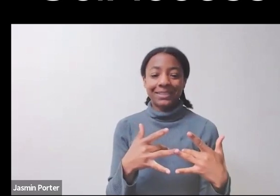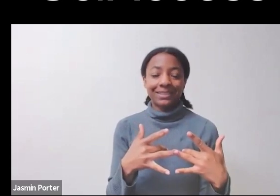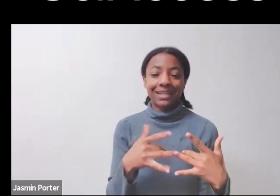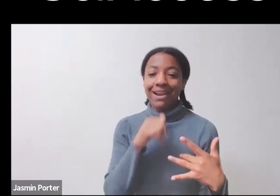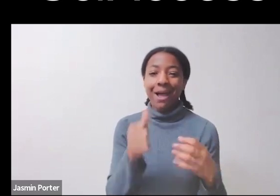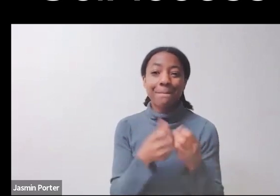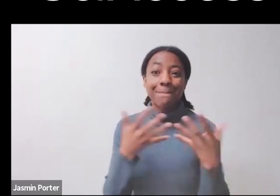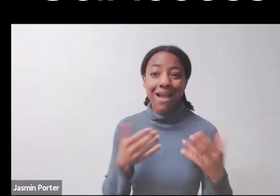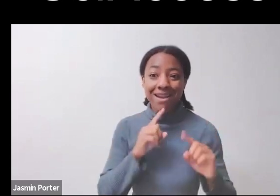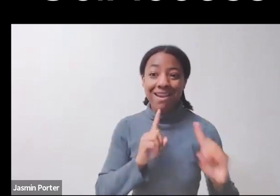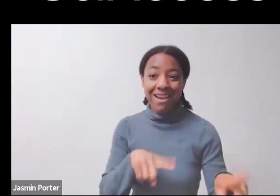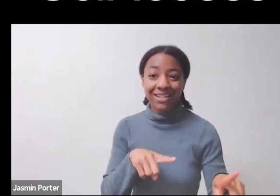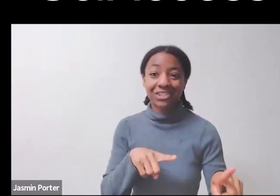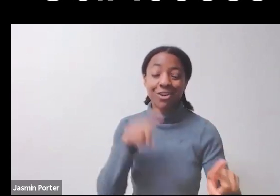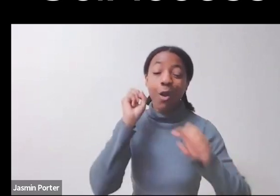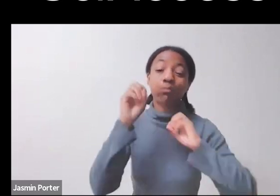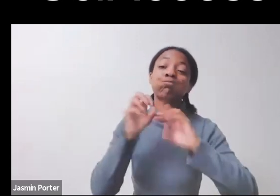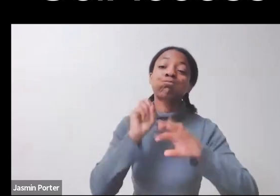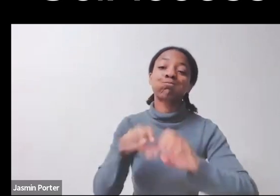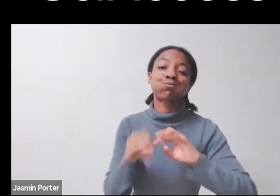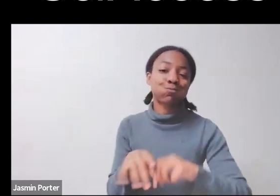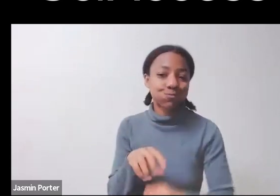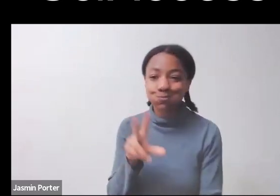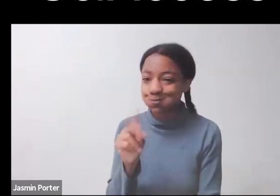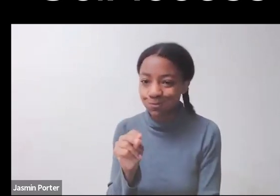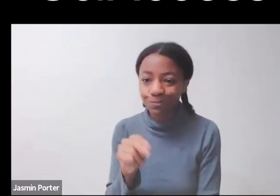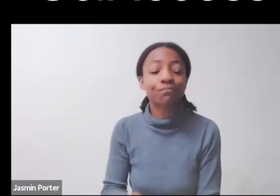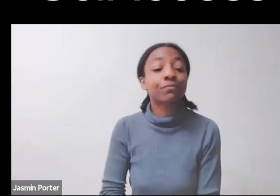There are barriers for disabled people in mathematics,